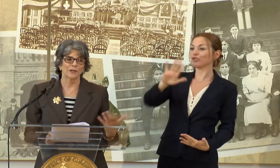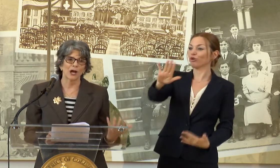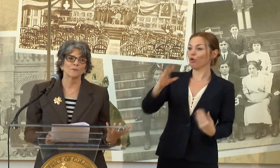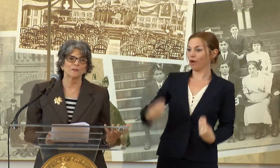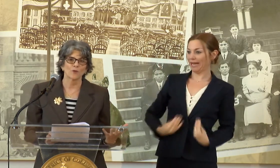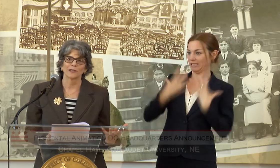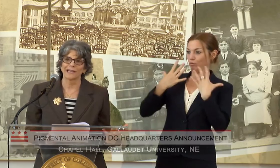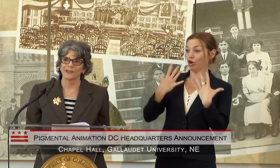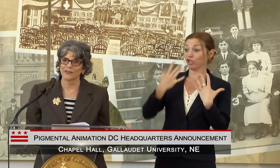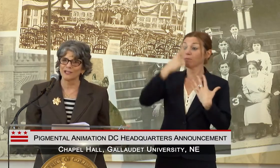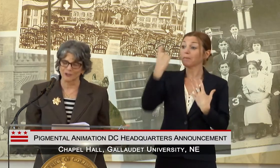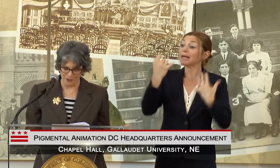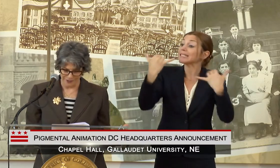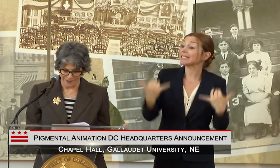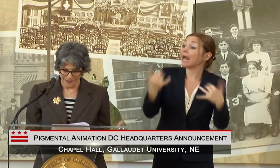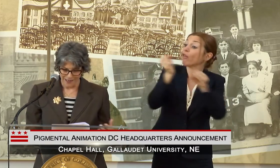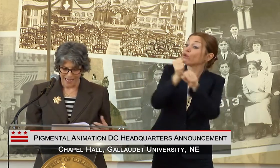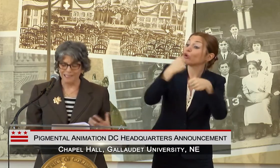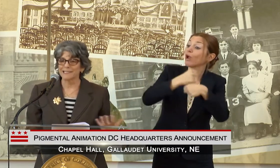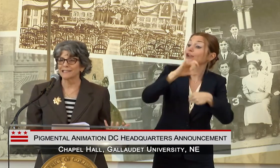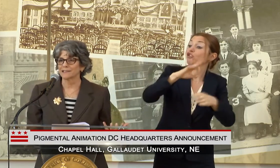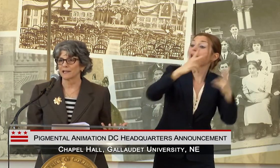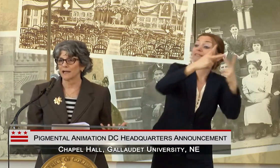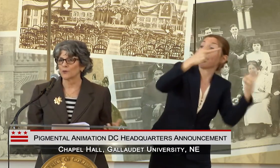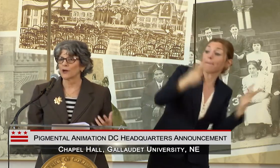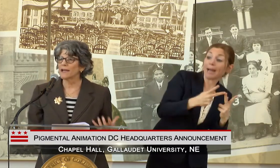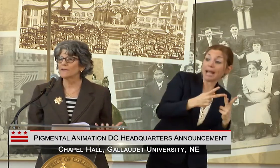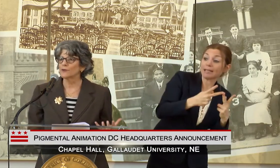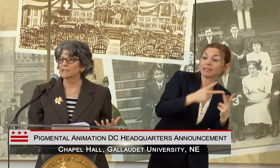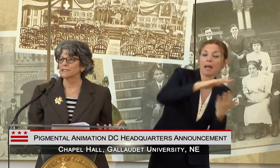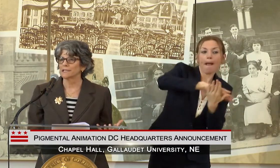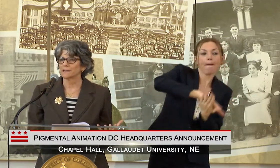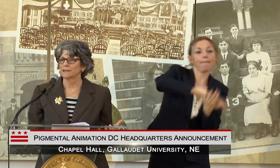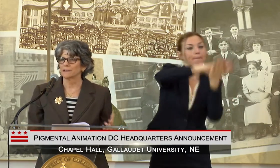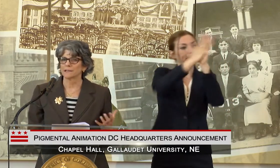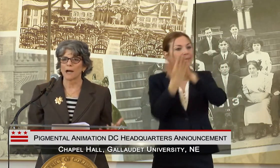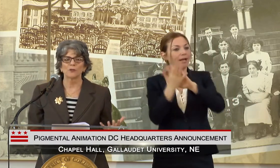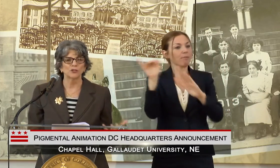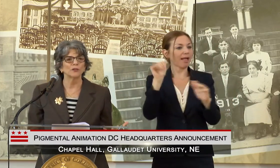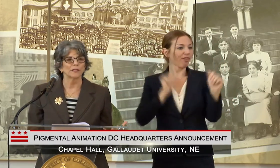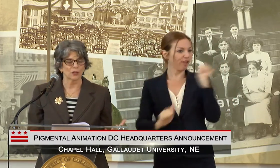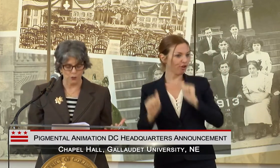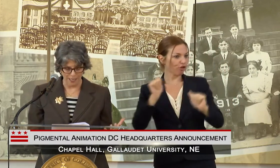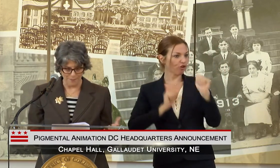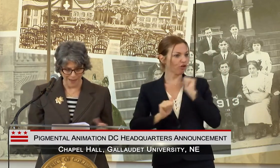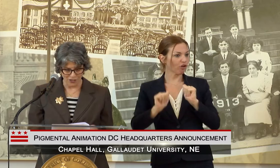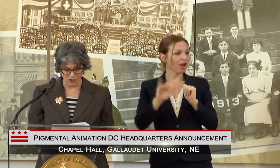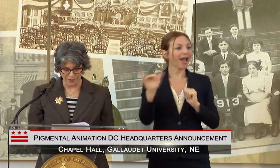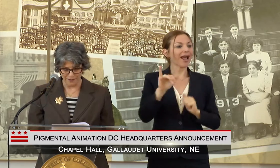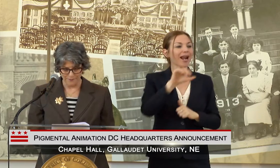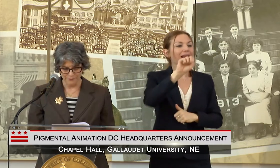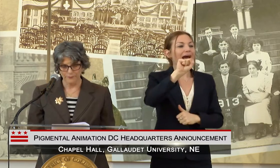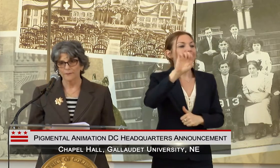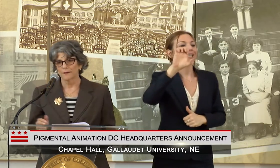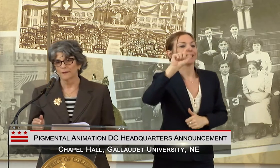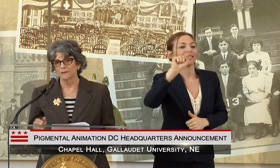BECOMES MORE LIKE THEATER AND SET DESIGN WHERE EVERY DETAIL IS AN OPPORTUNITY TO CREATE MAGIC.